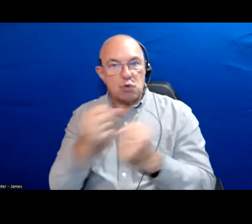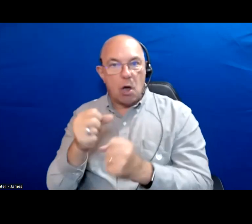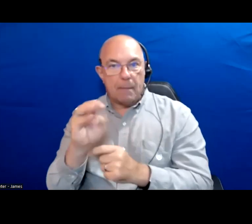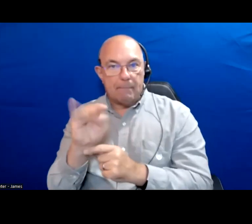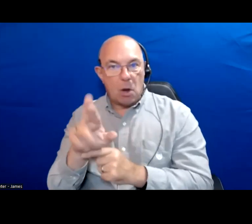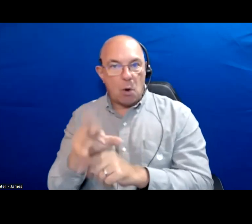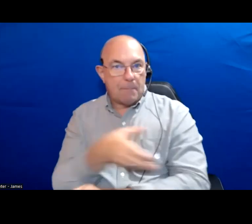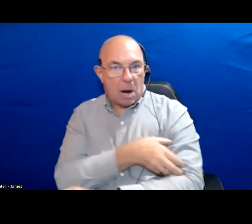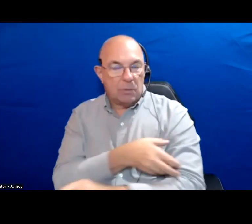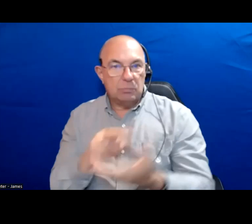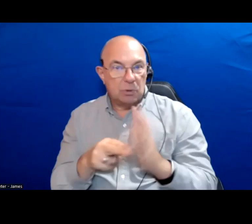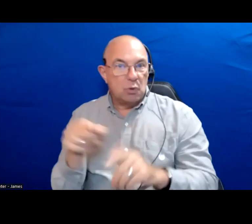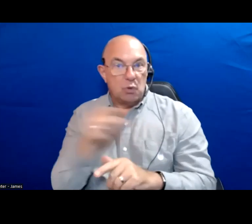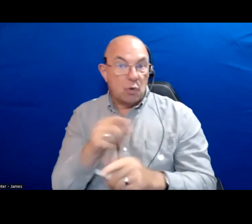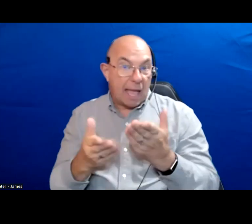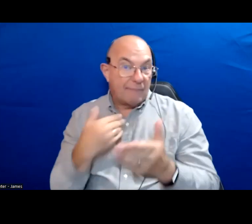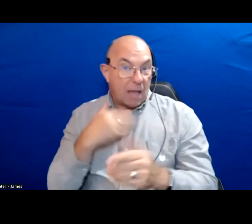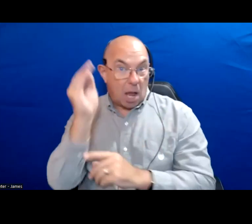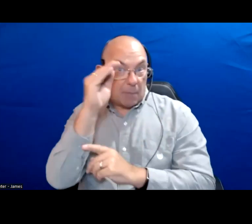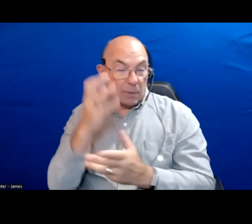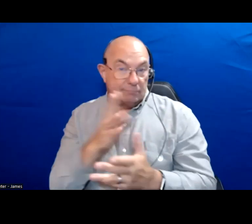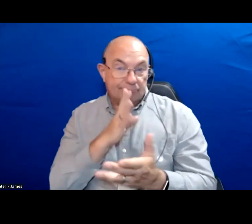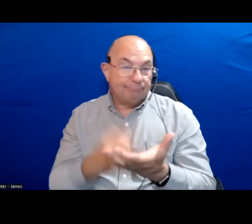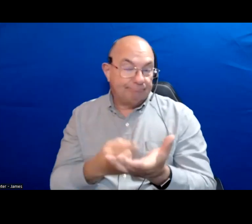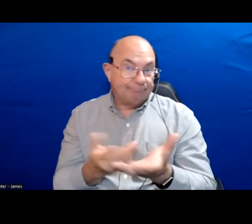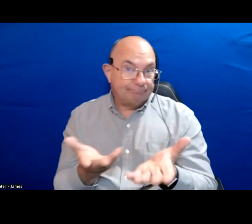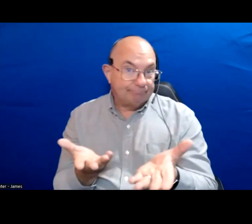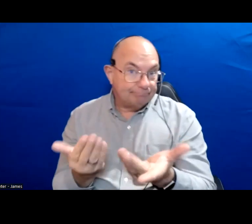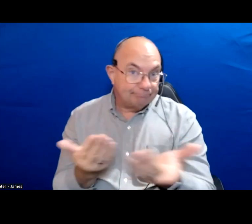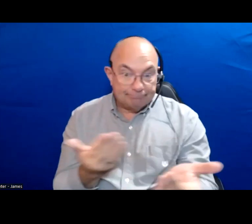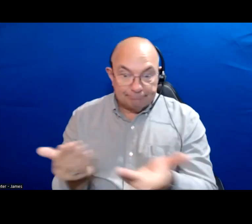This might be something you will have an opinion on if you want to it. He wants to go first, Debbie?